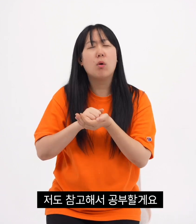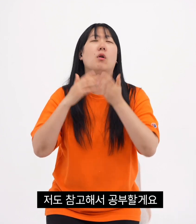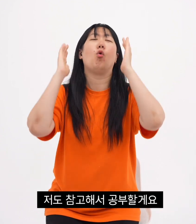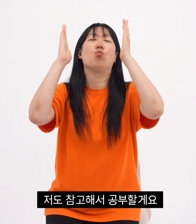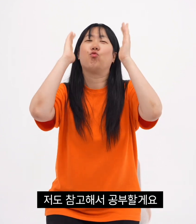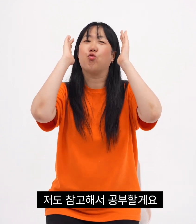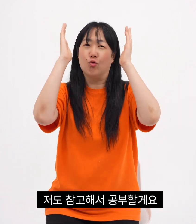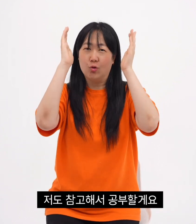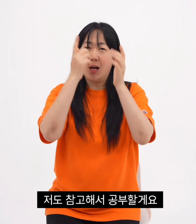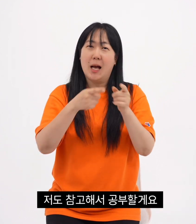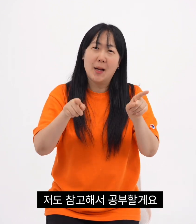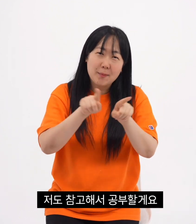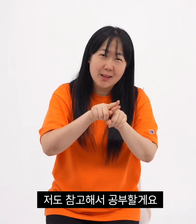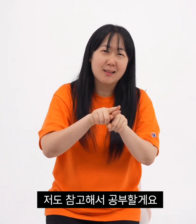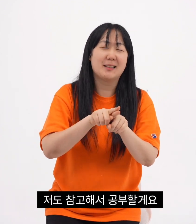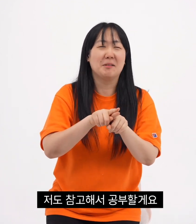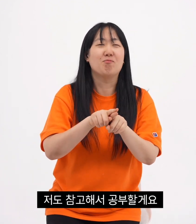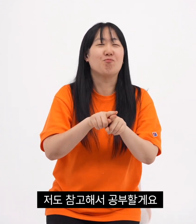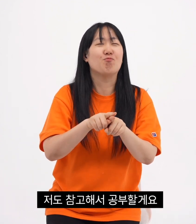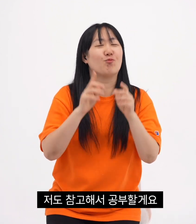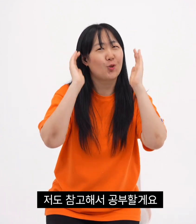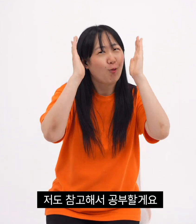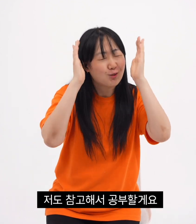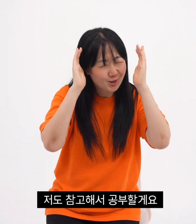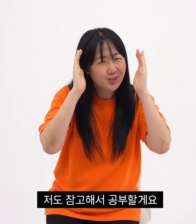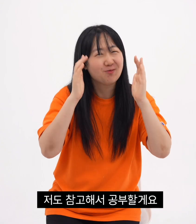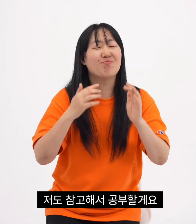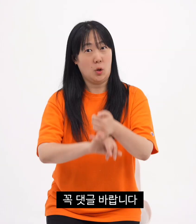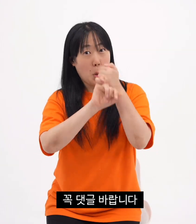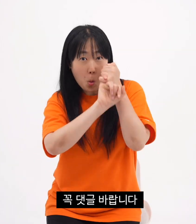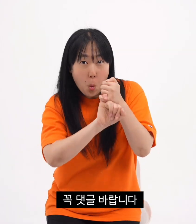I will also refer to it and study it.